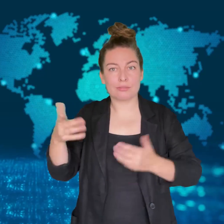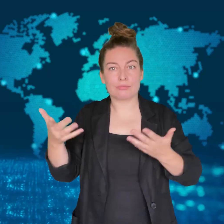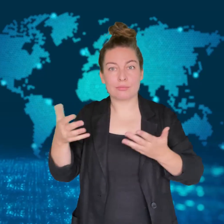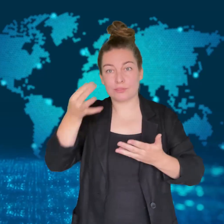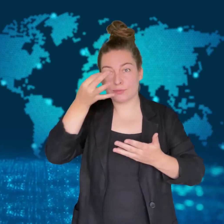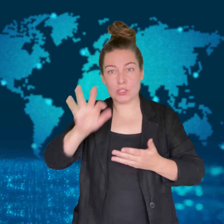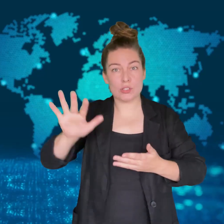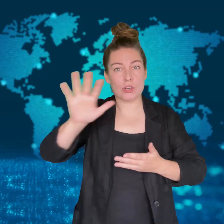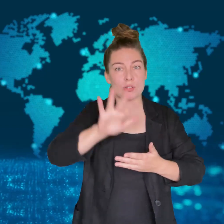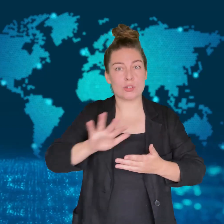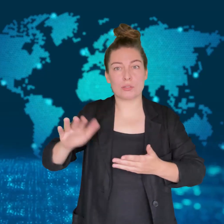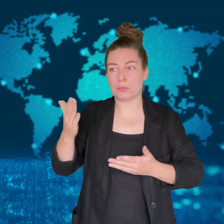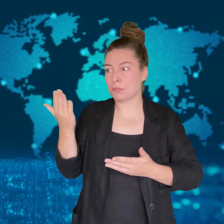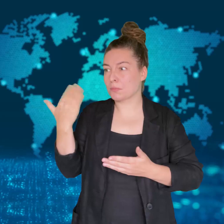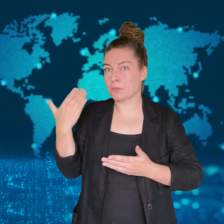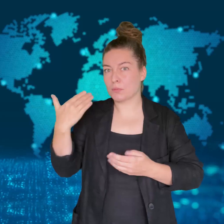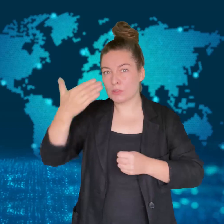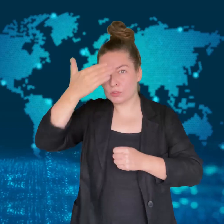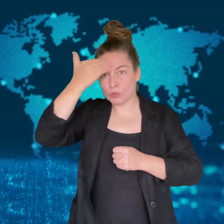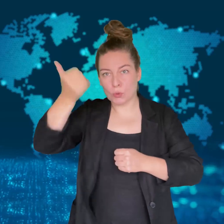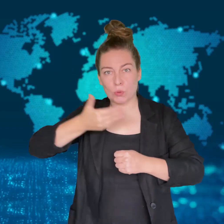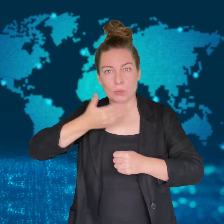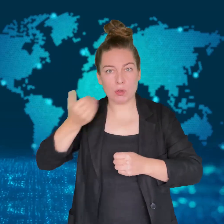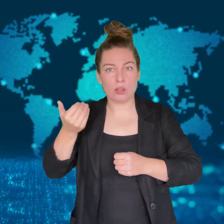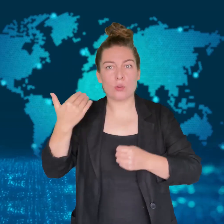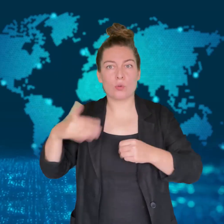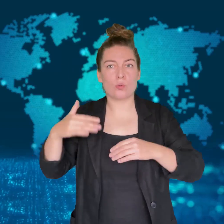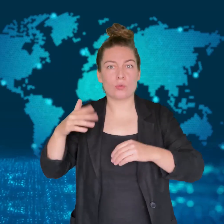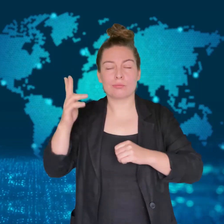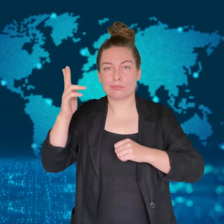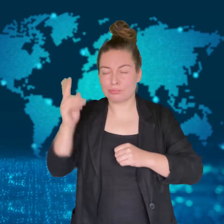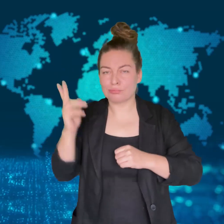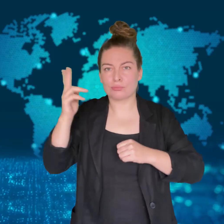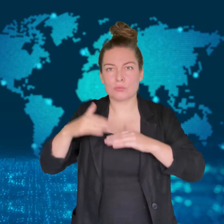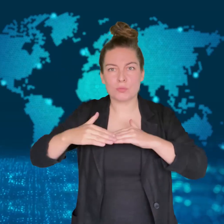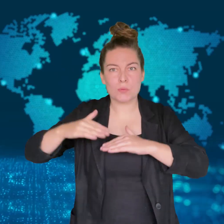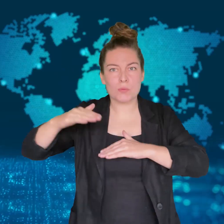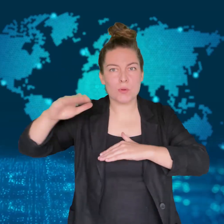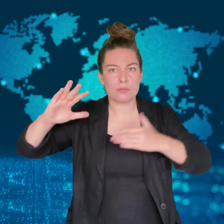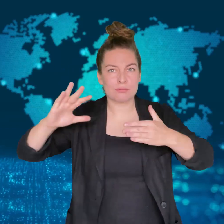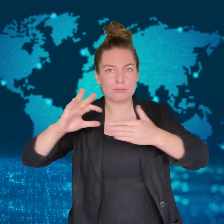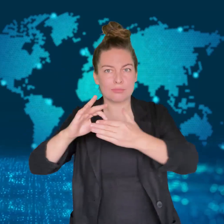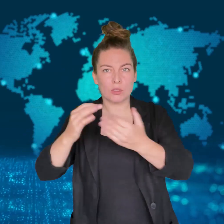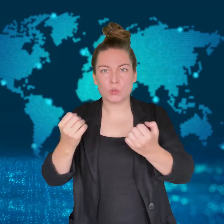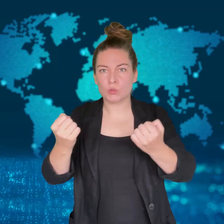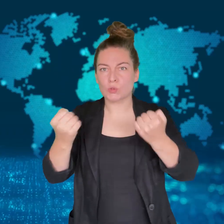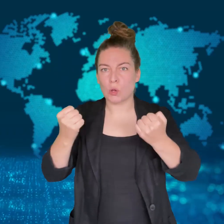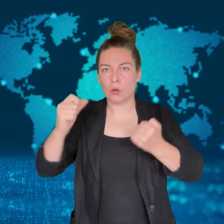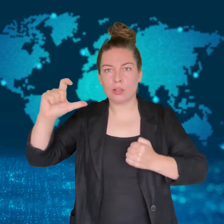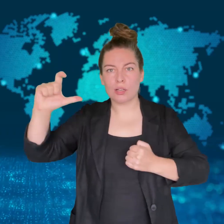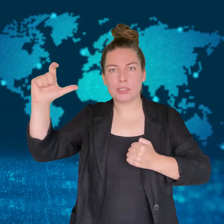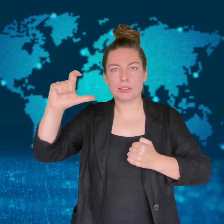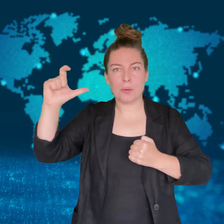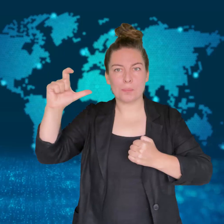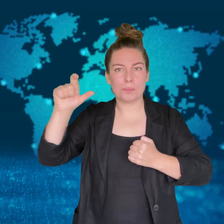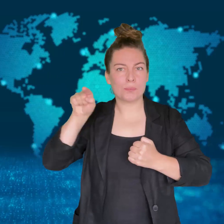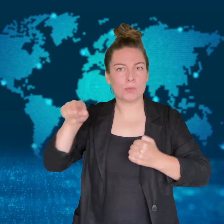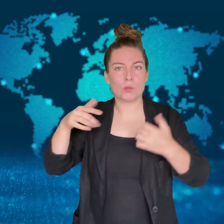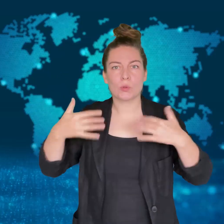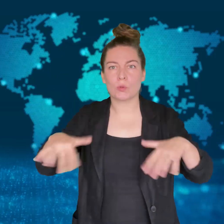Phone calls had been monitored, but had given no indication of preparing for an attack.